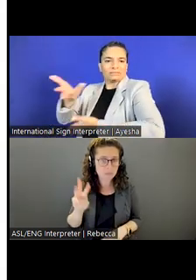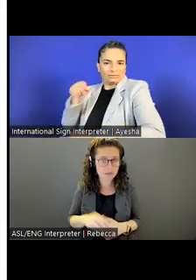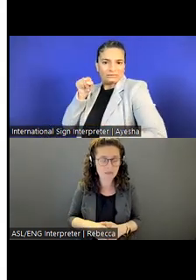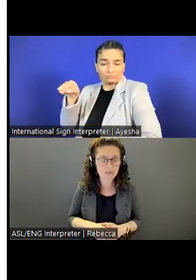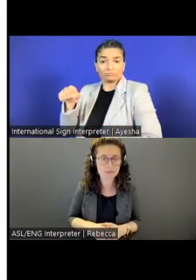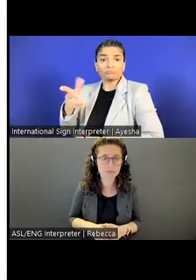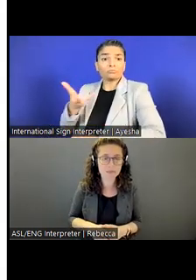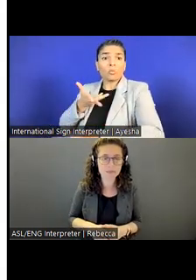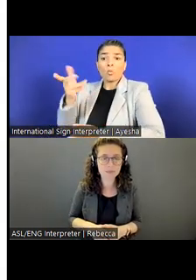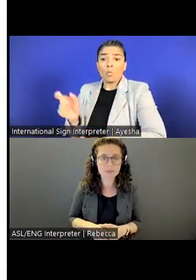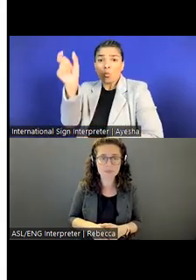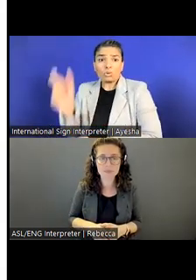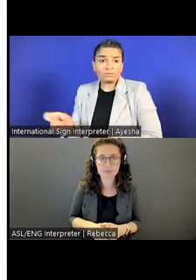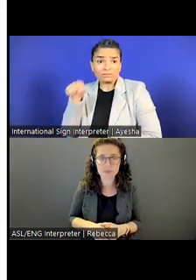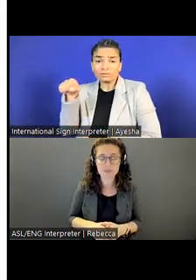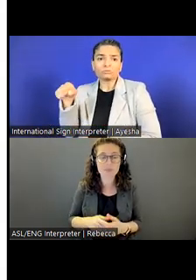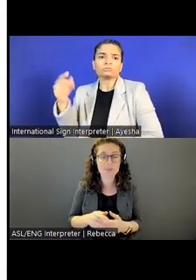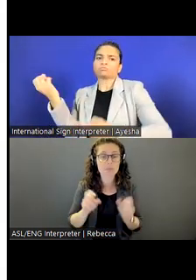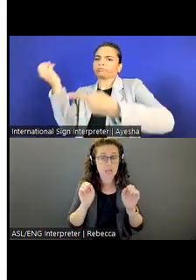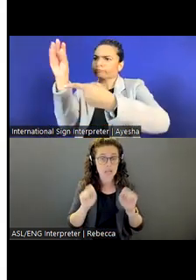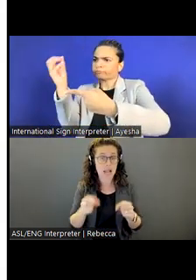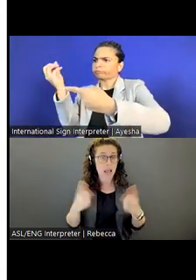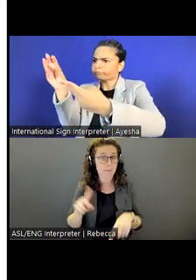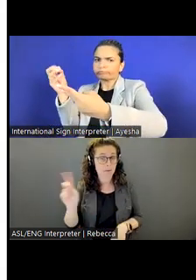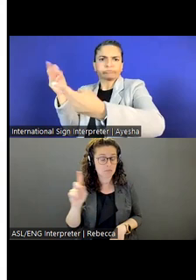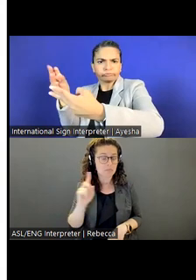Both of those could be in the U.S. or international, too.